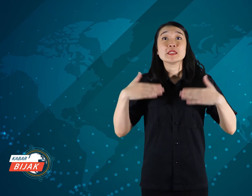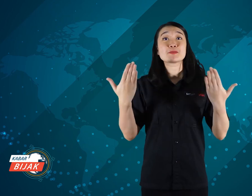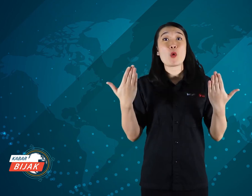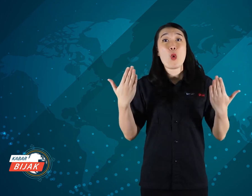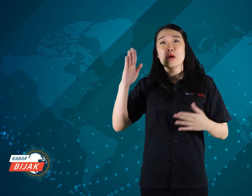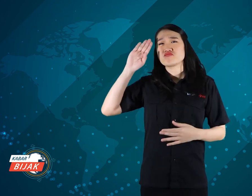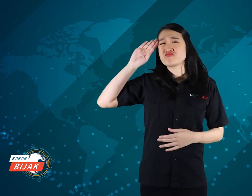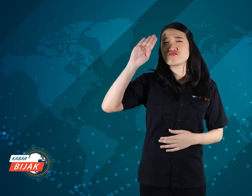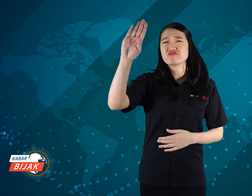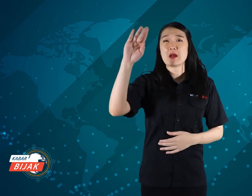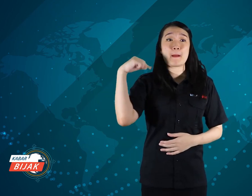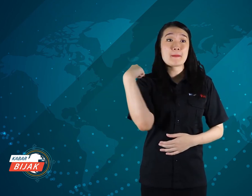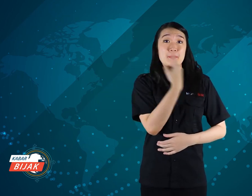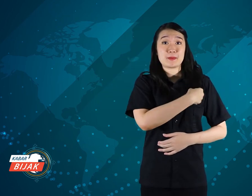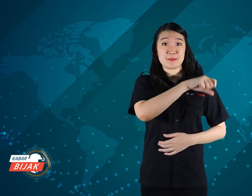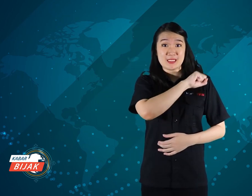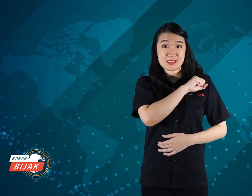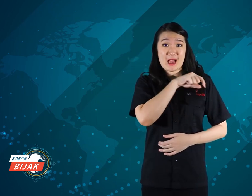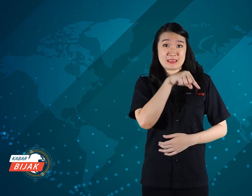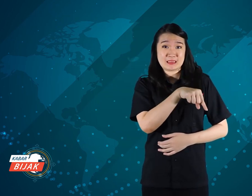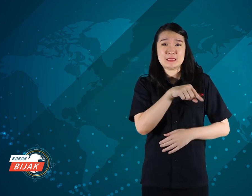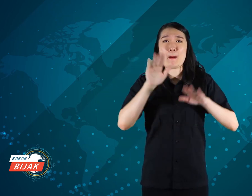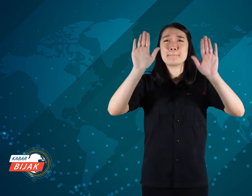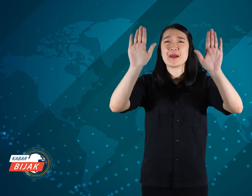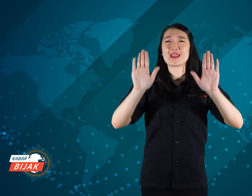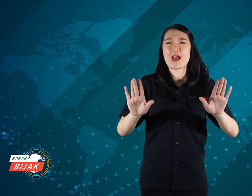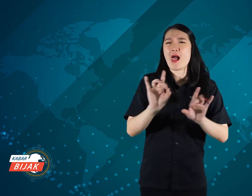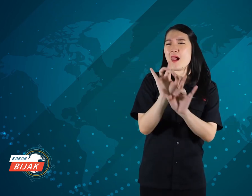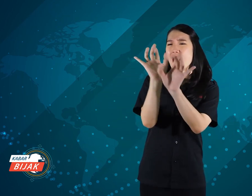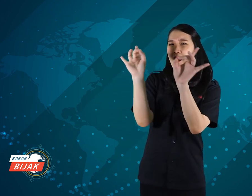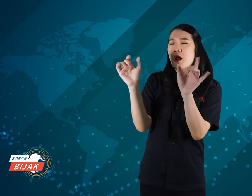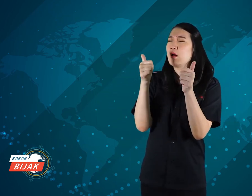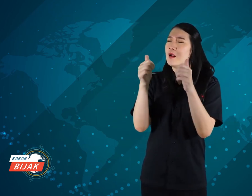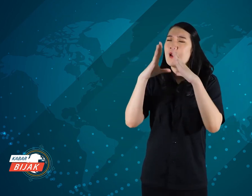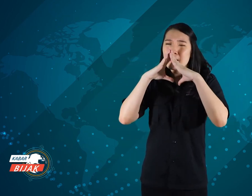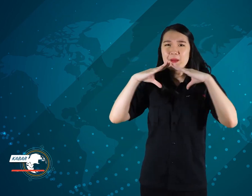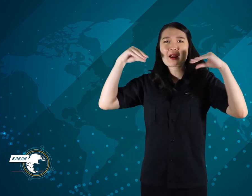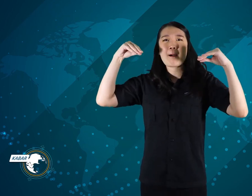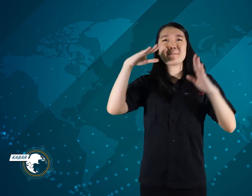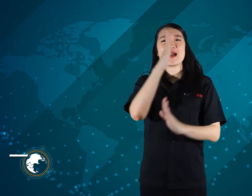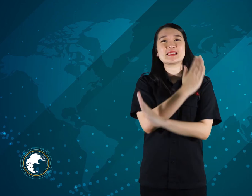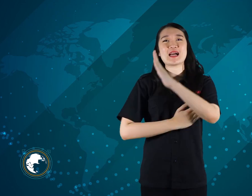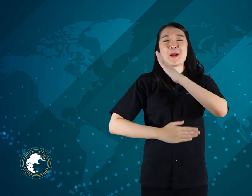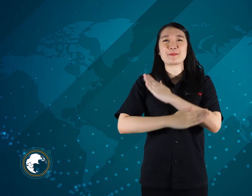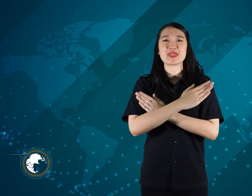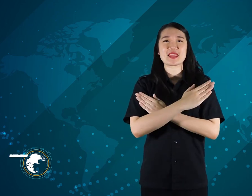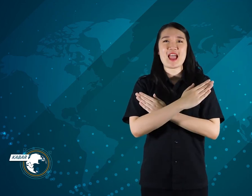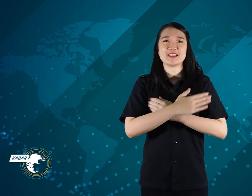Hopefully in the future. We're wise. and other media are more disability friendly.